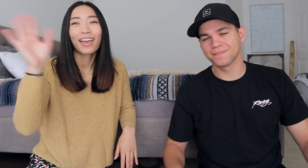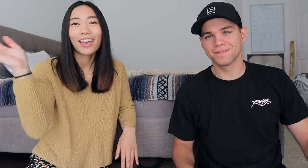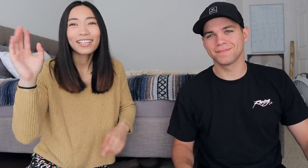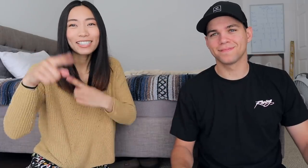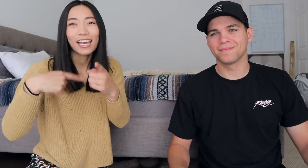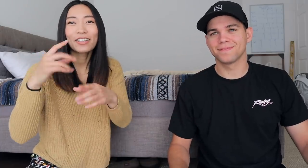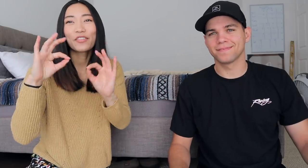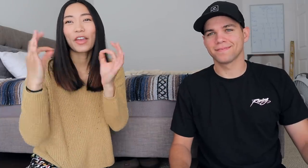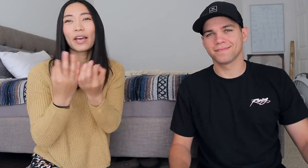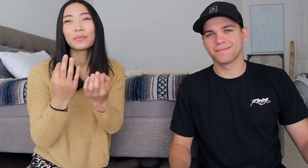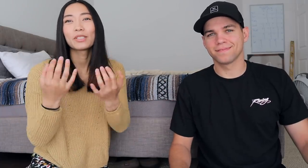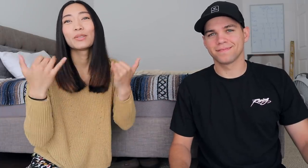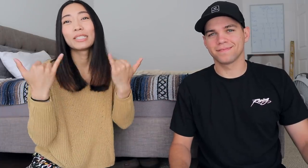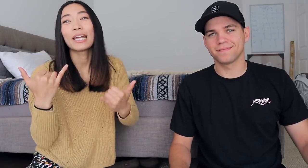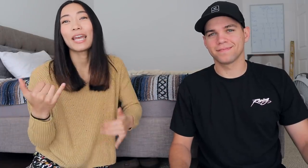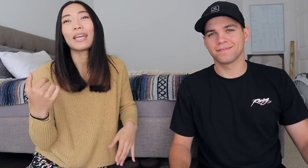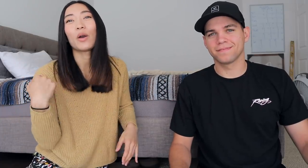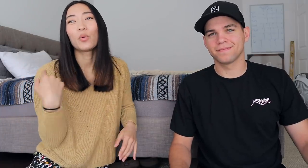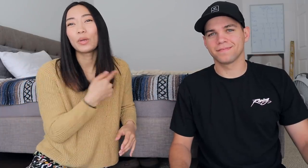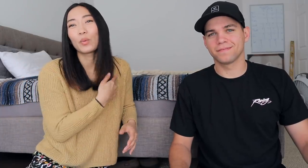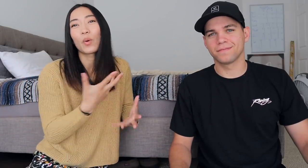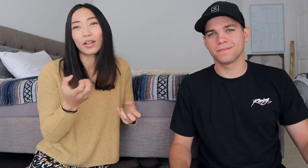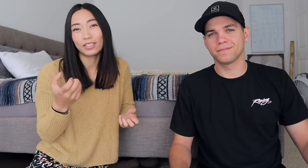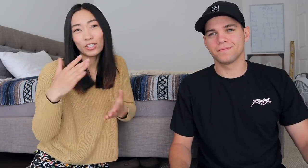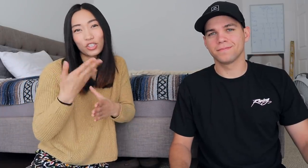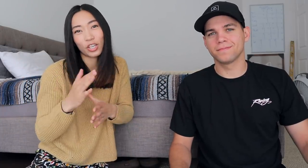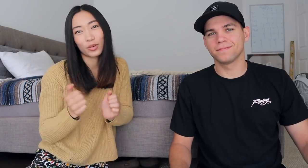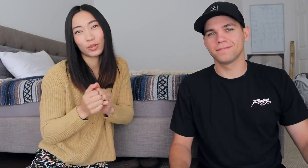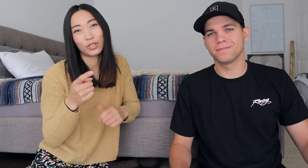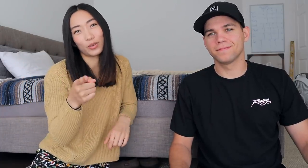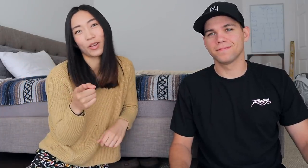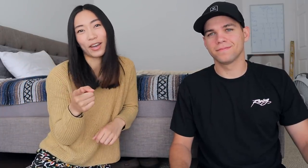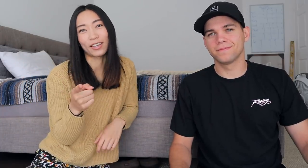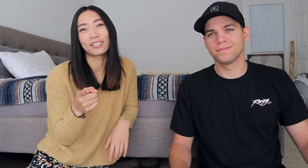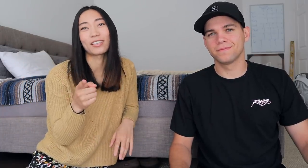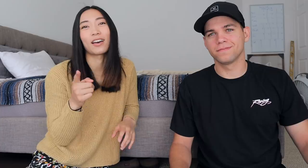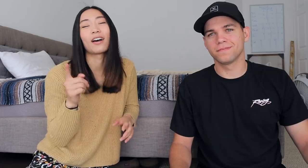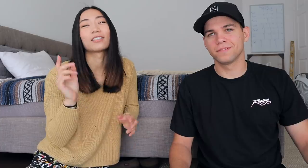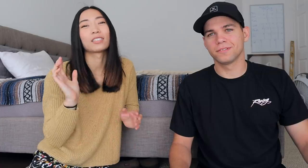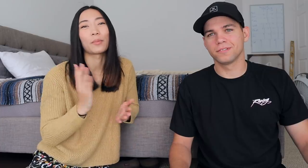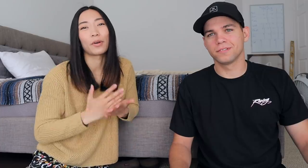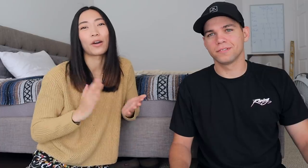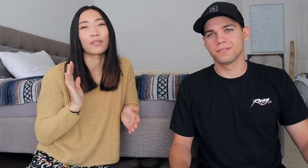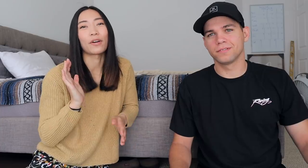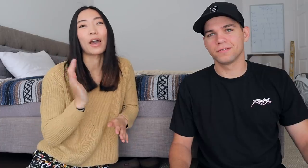Hey Sign Fam, so today we wanted to share with some of you guys some of our